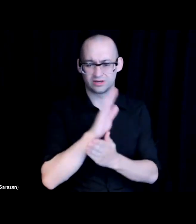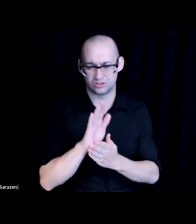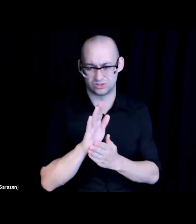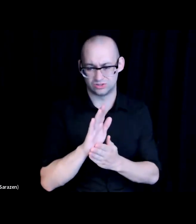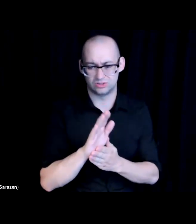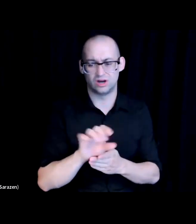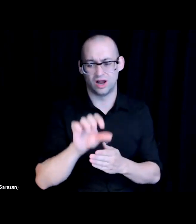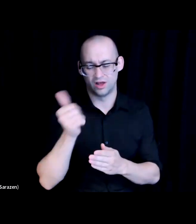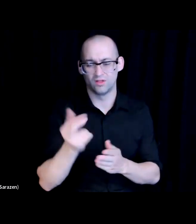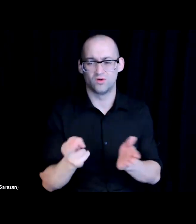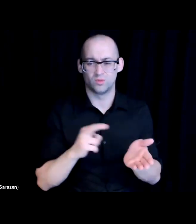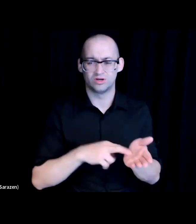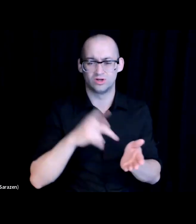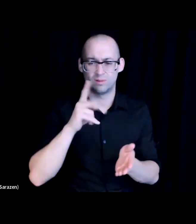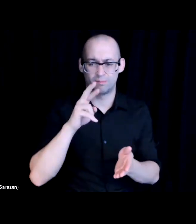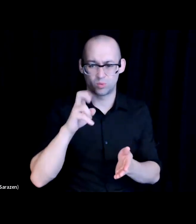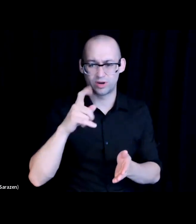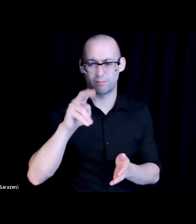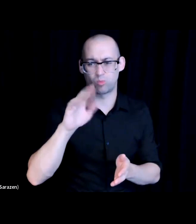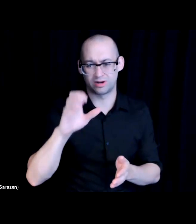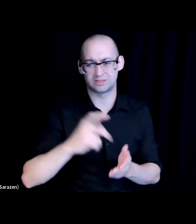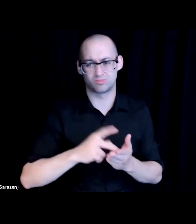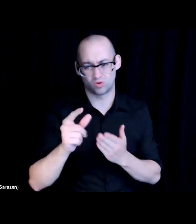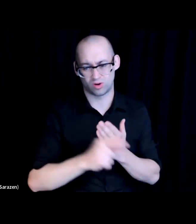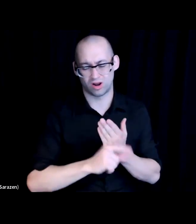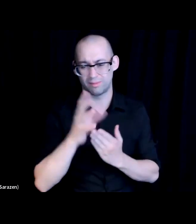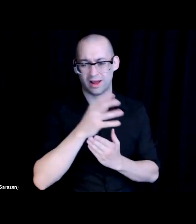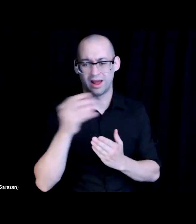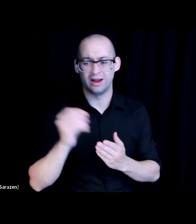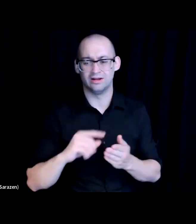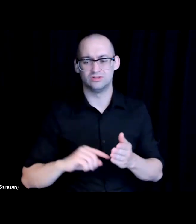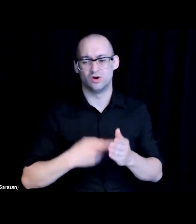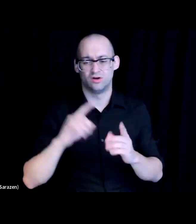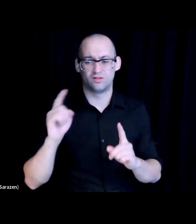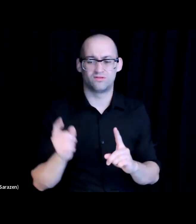pre-apprenticeship program, and we are also launching our first satellite program in the